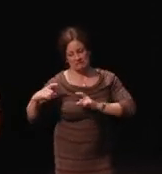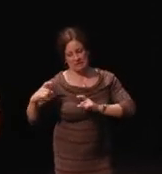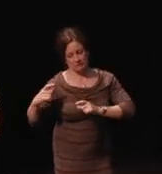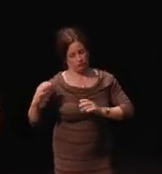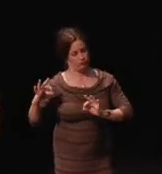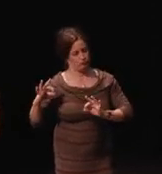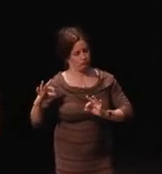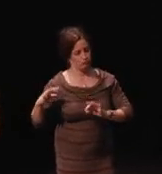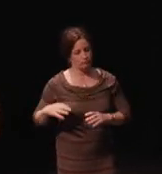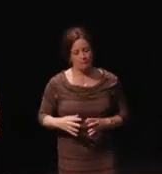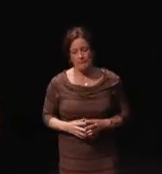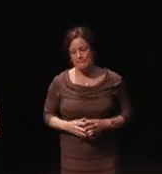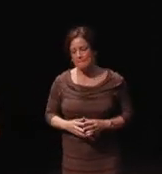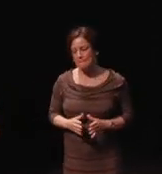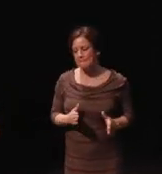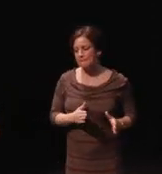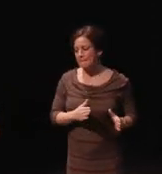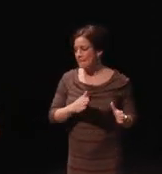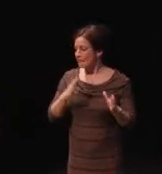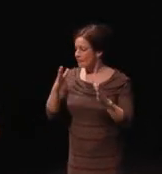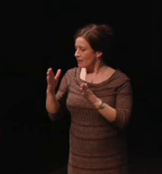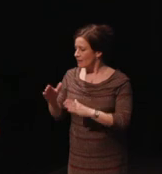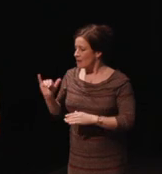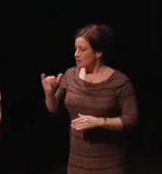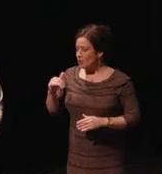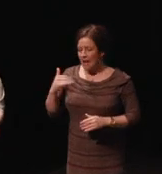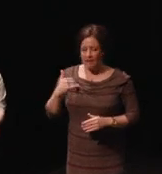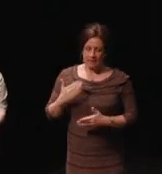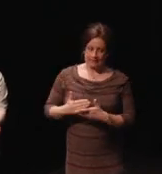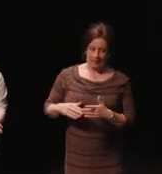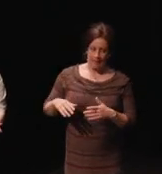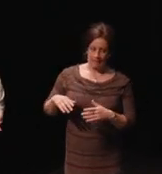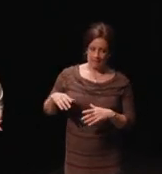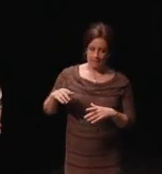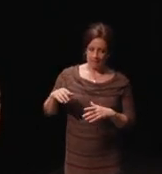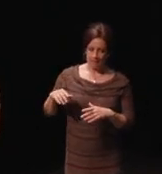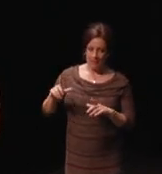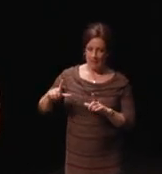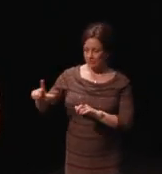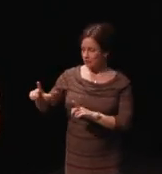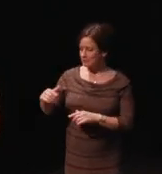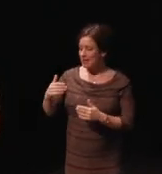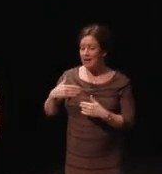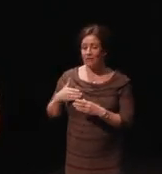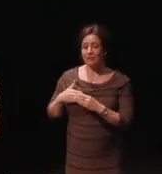So, we've also have at some pages, guides for the blind.